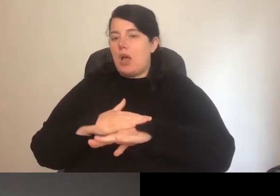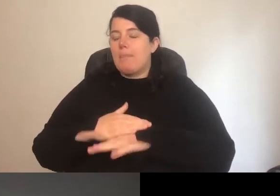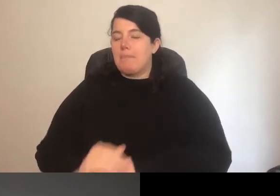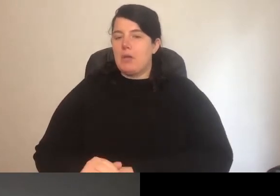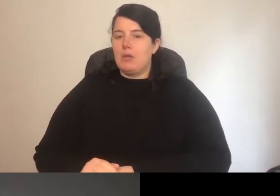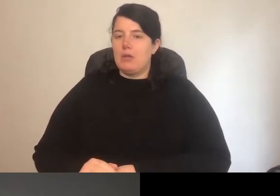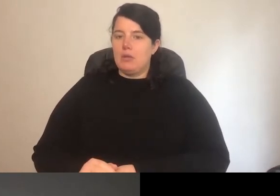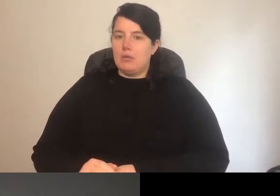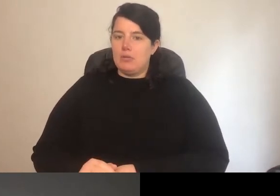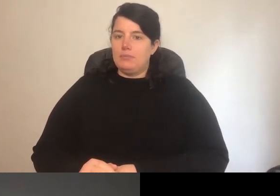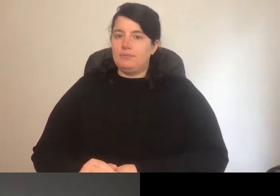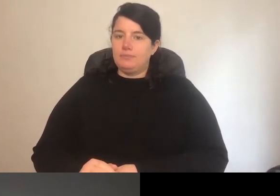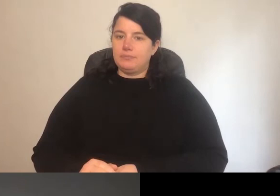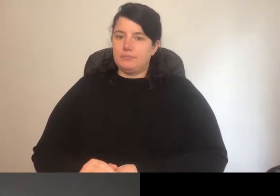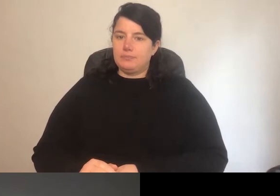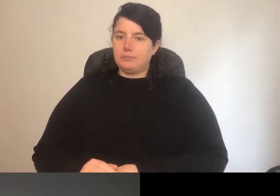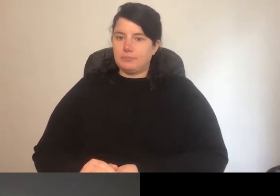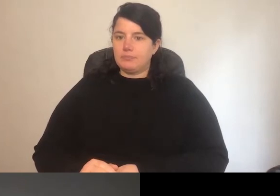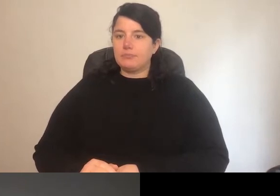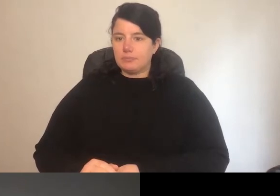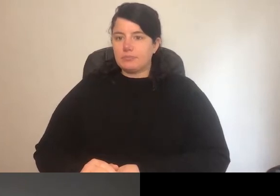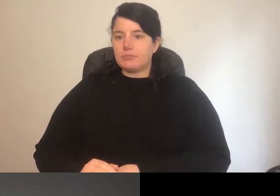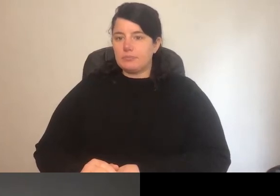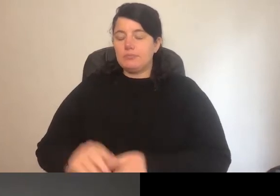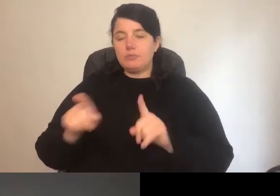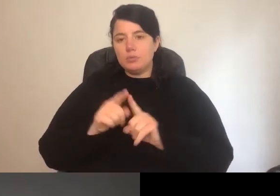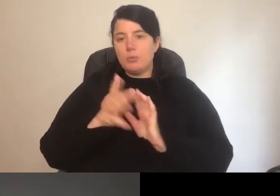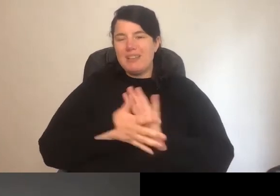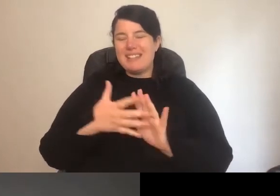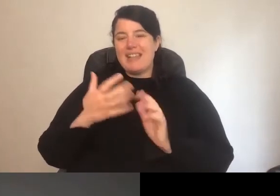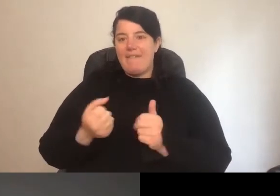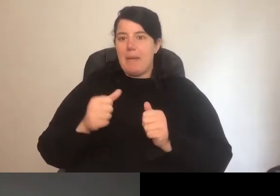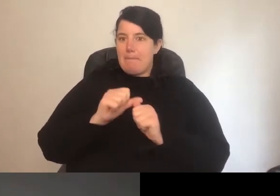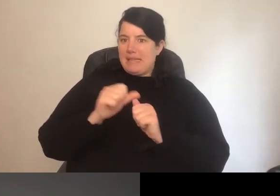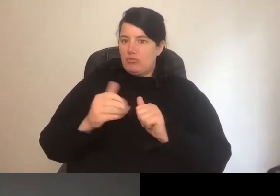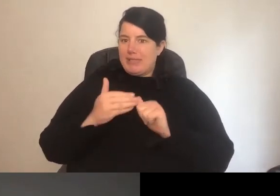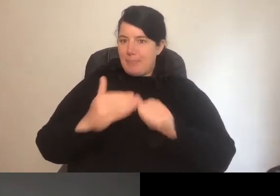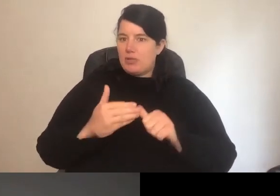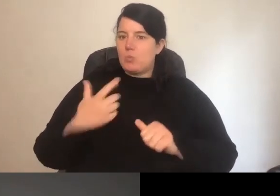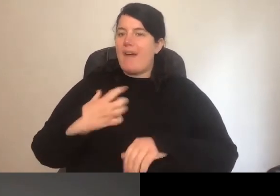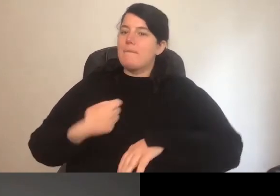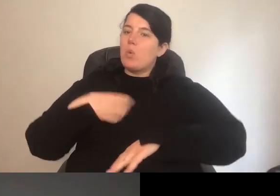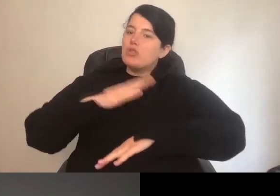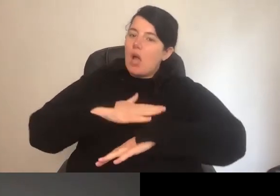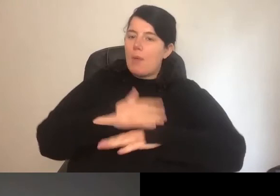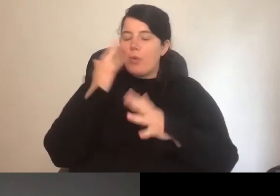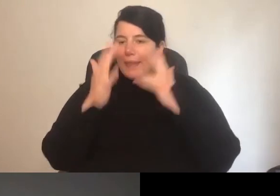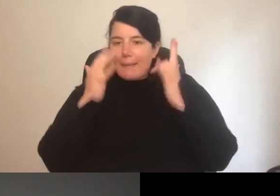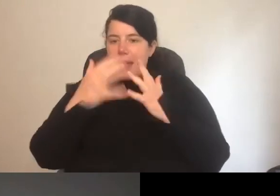contribute in better because they have more time to think about it as well as it being more appropriate and accessible for them to